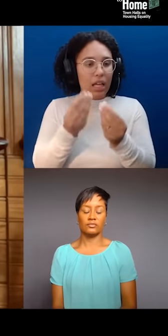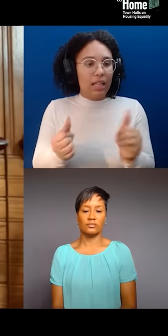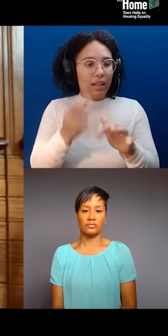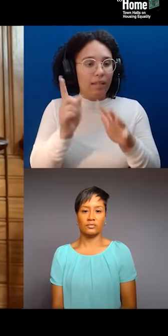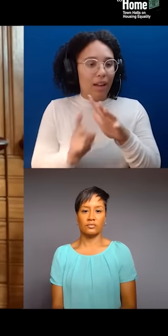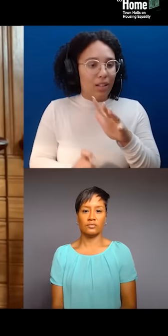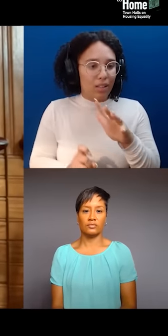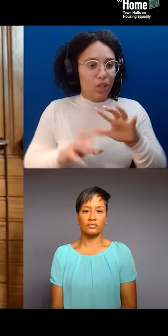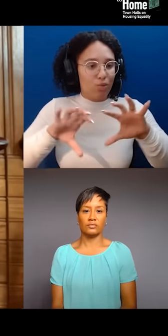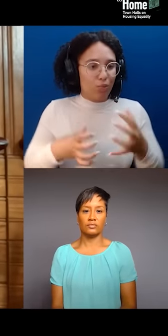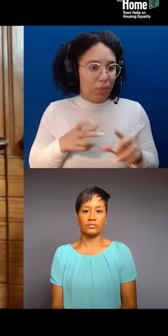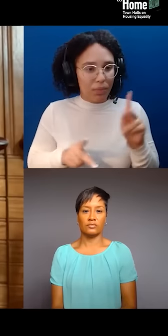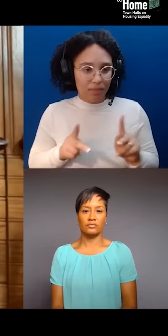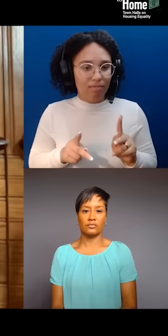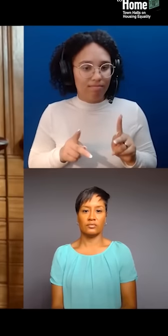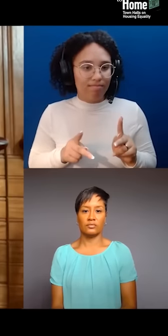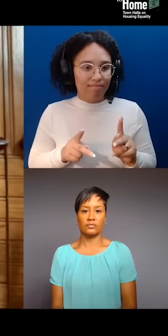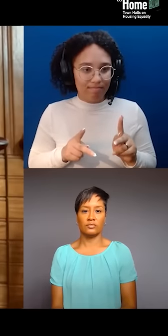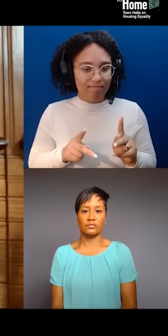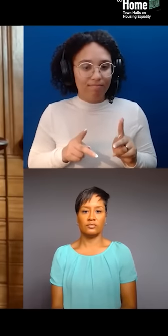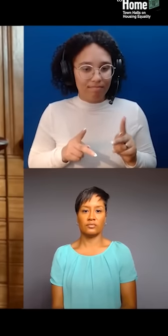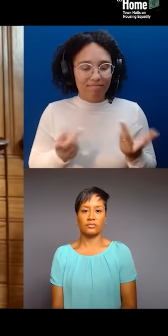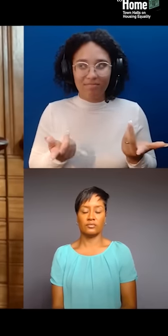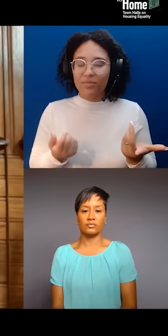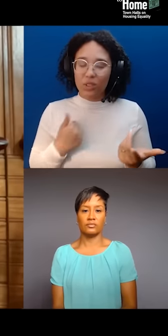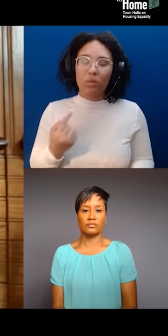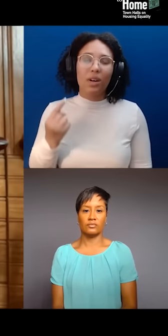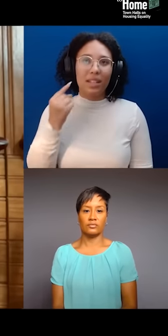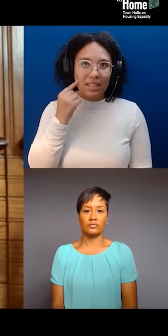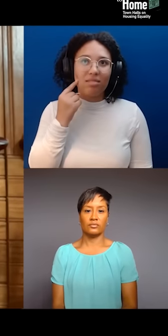you know, we deal with on a daily basis as native folks.